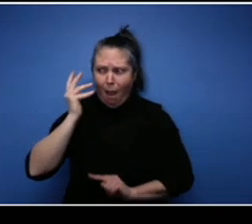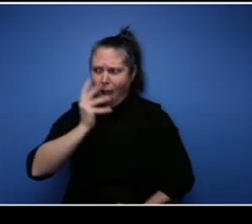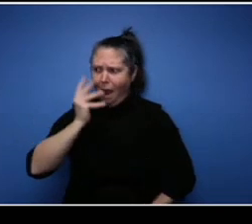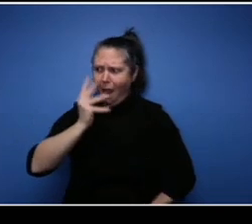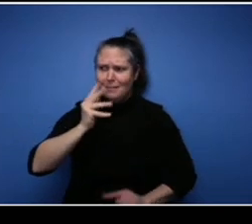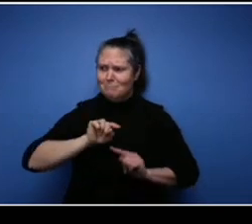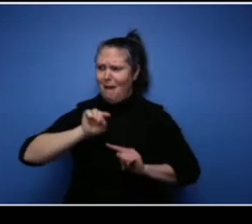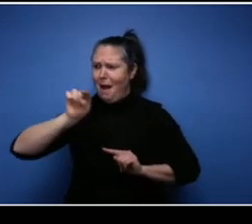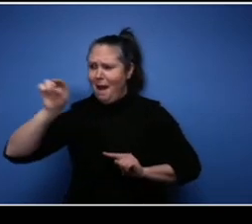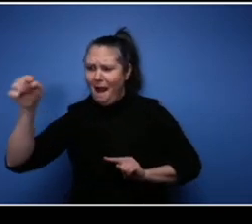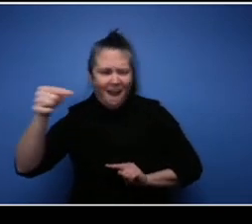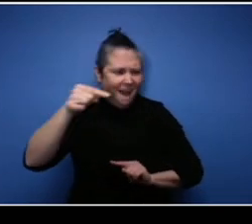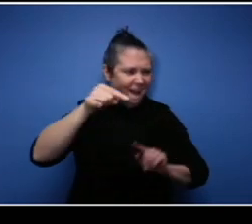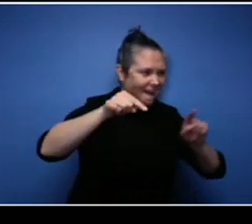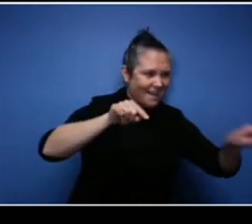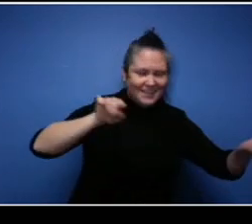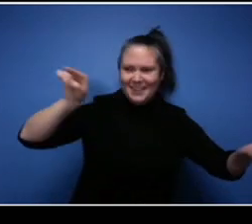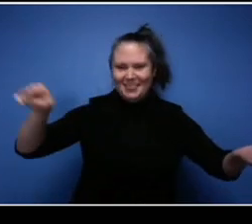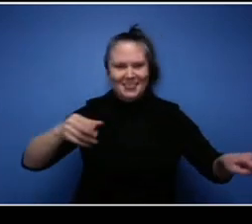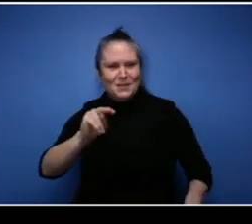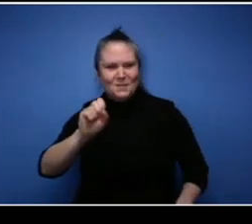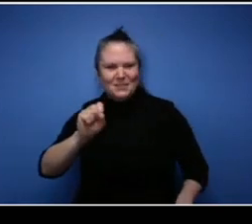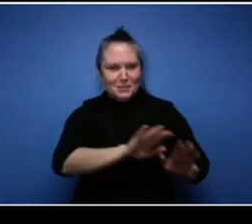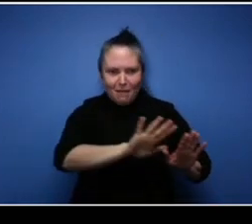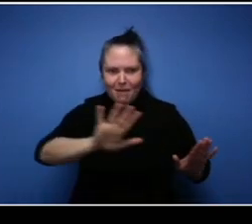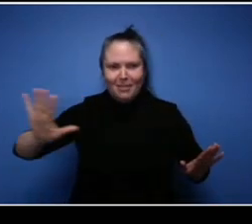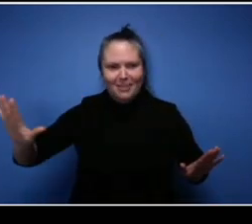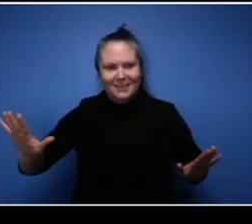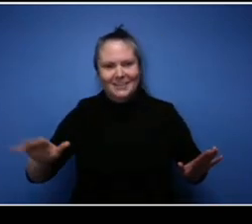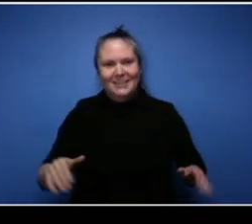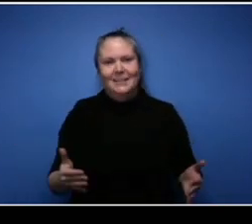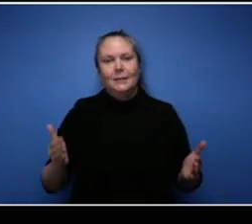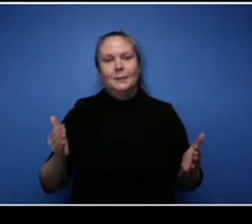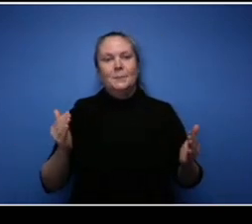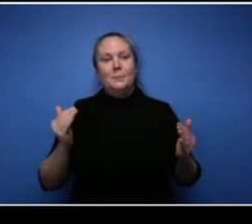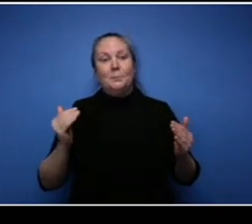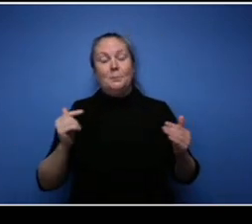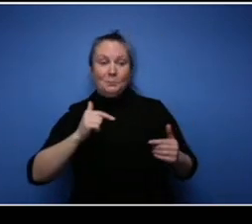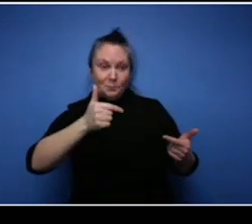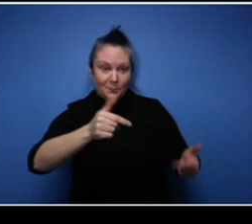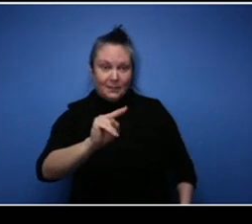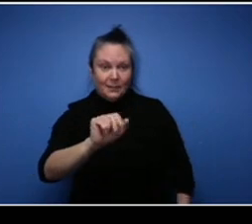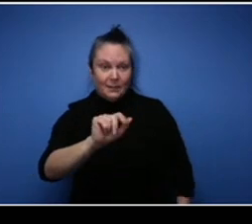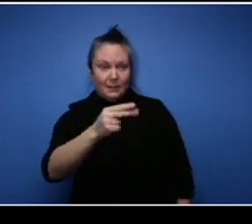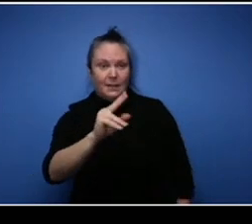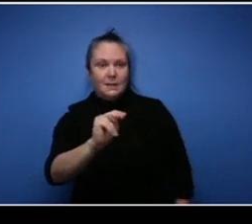so that's really amazing. Nathan, where can we find and learn more about your businesses?